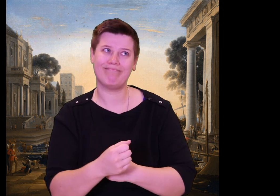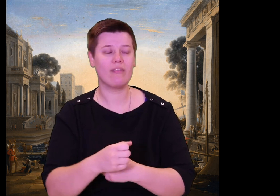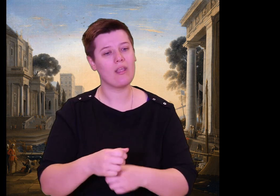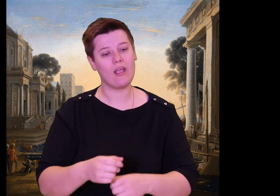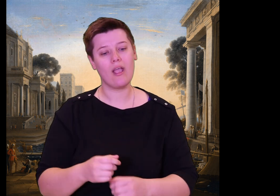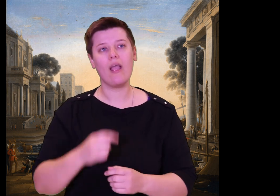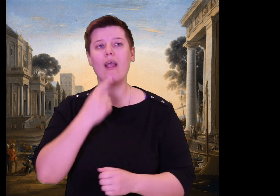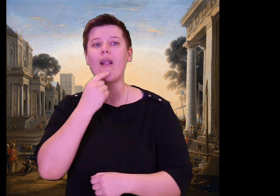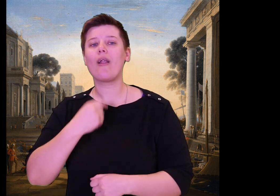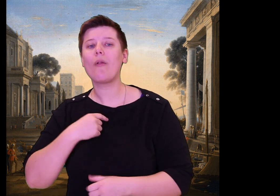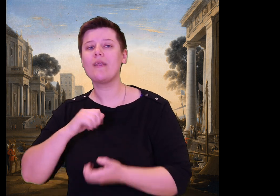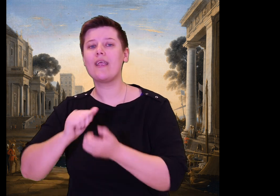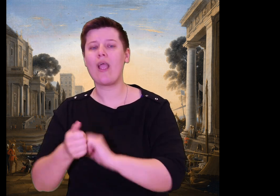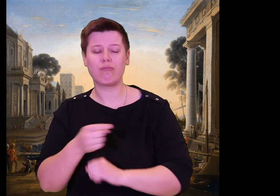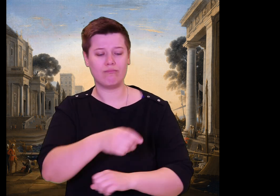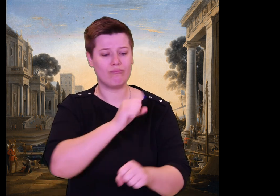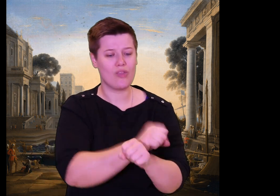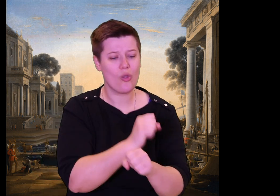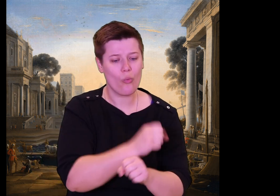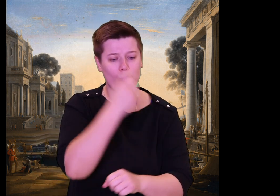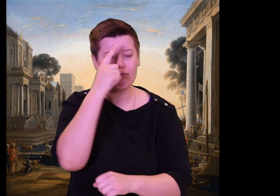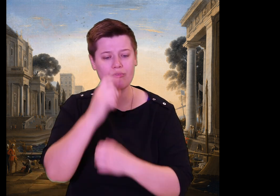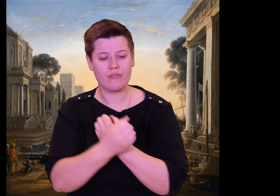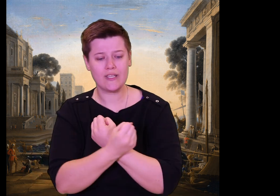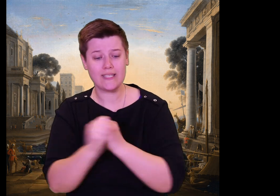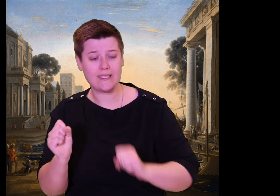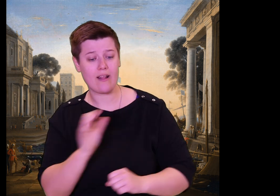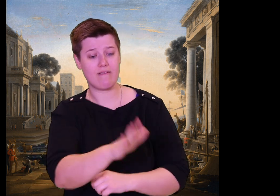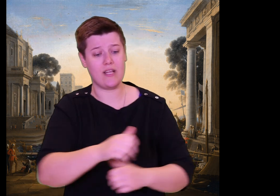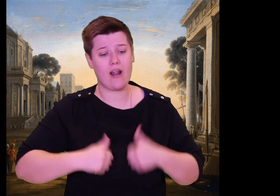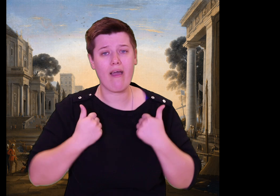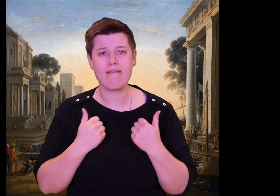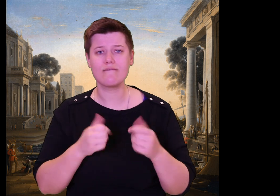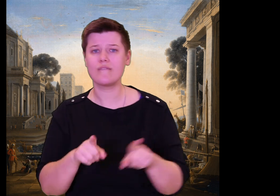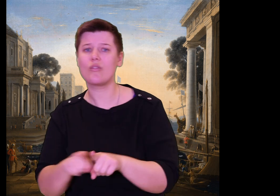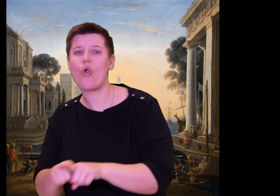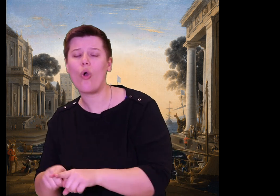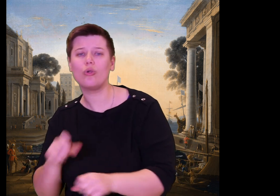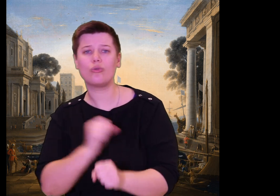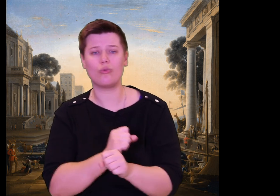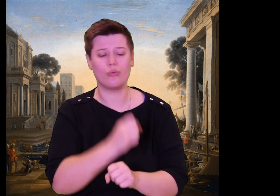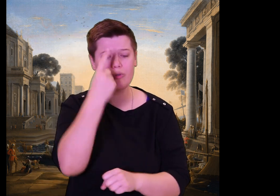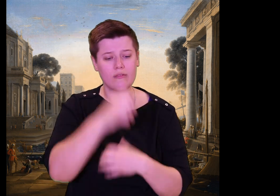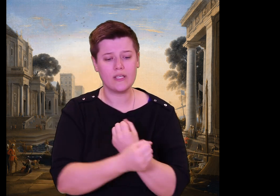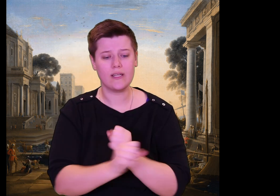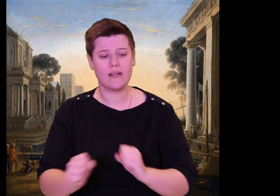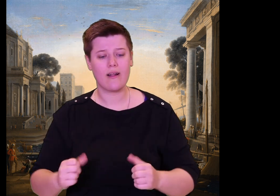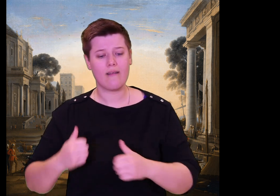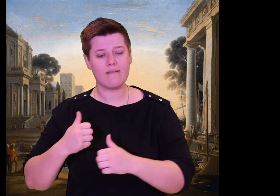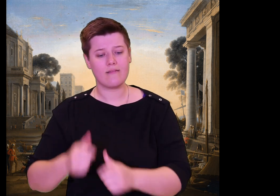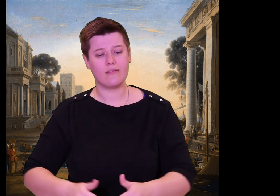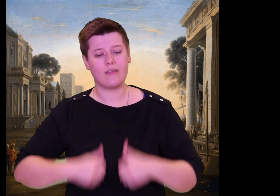He failed, and for their own follies, they perished.